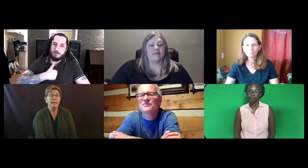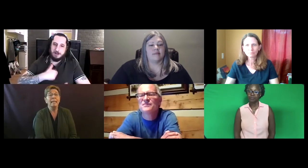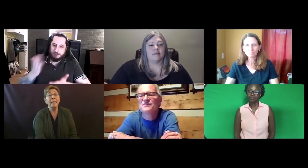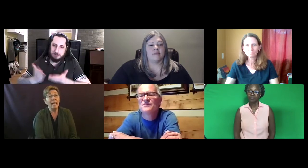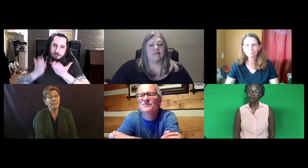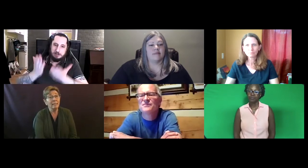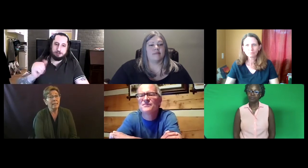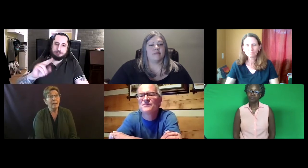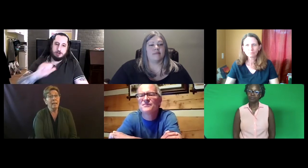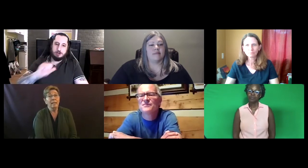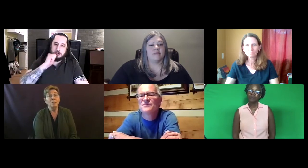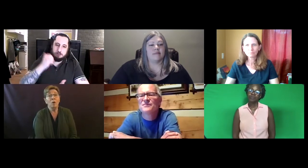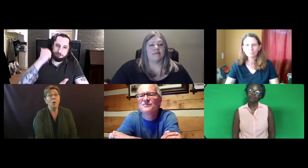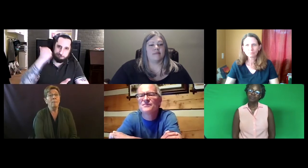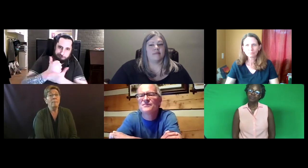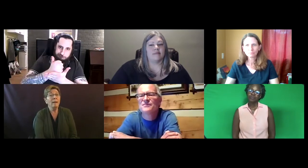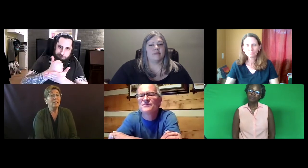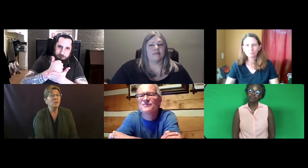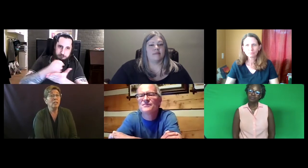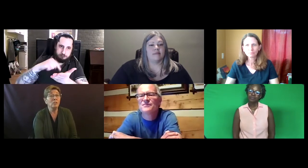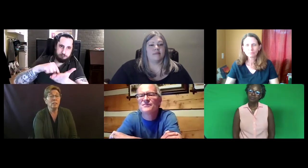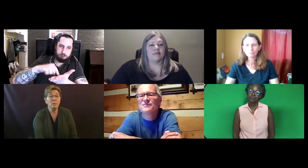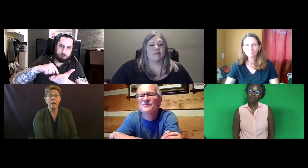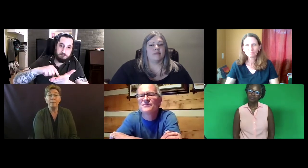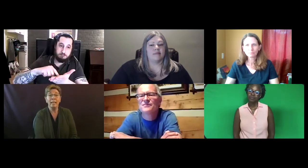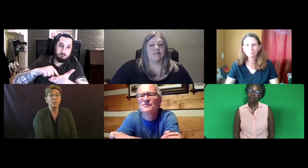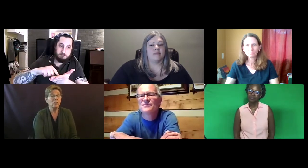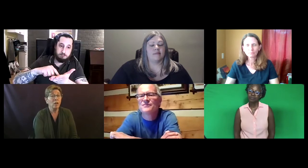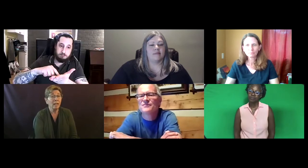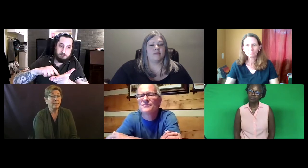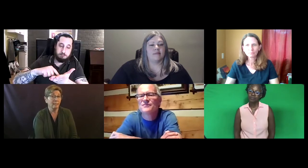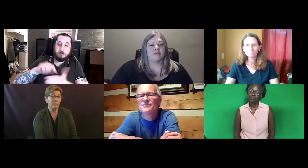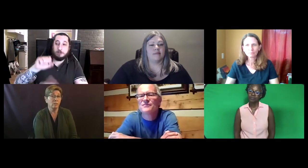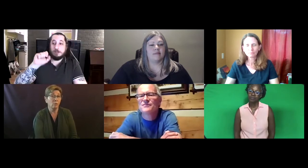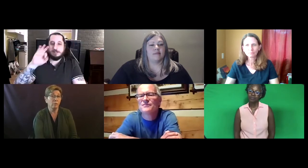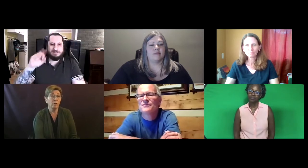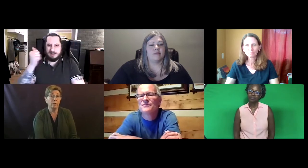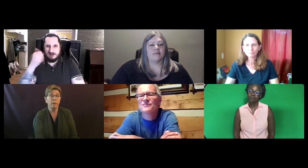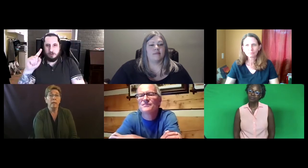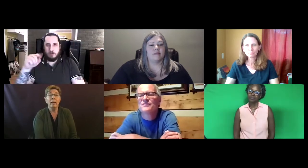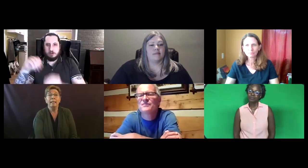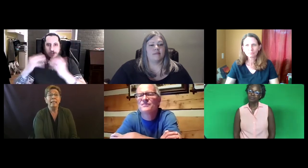And again, you know, my suggestions, recommends are not set in stone for you.